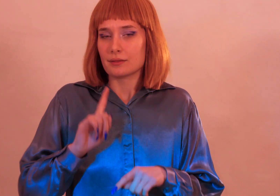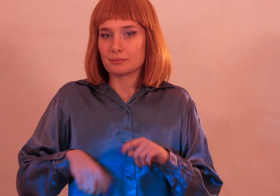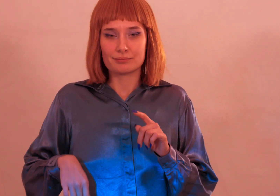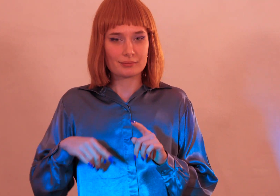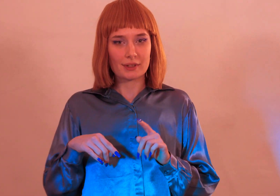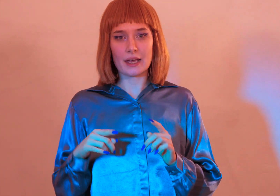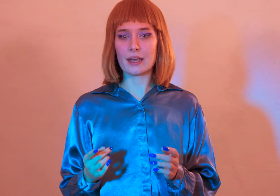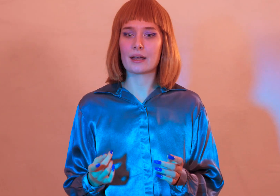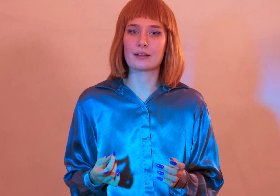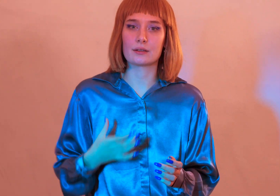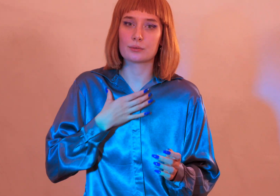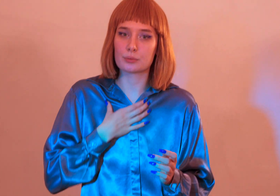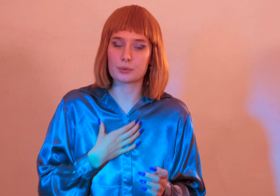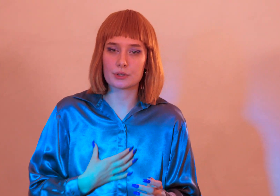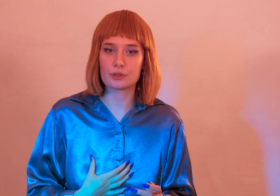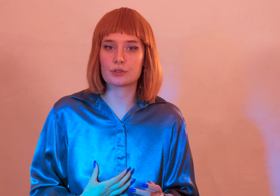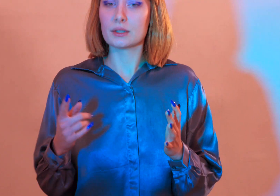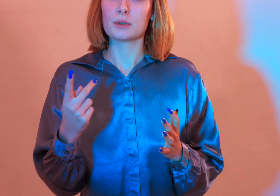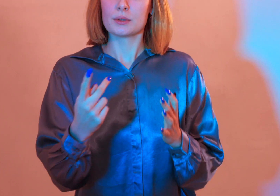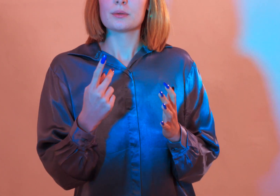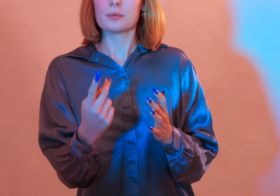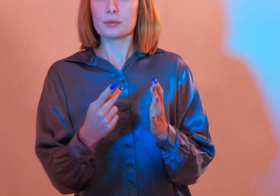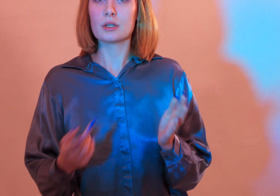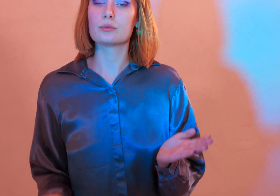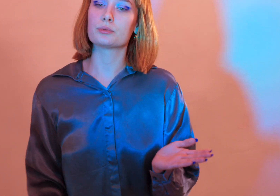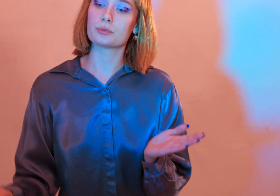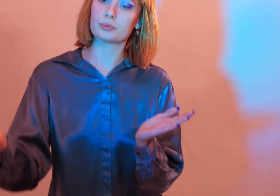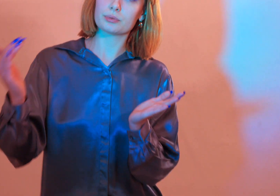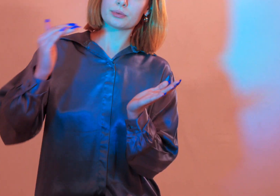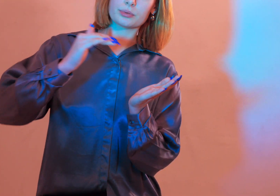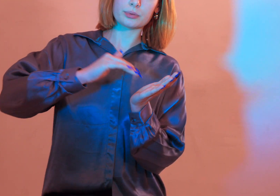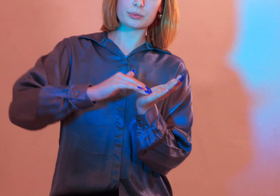oh, if i sort out all my feelings i’ll get my reset